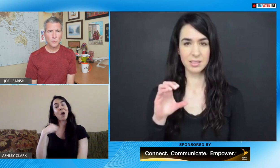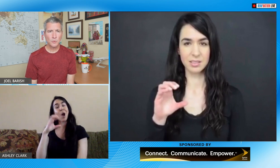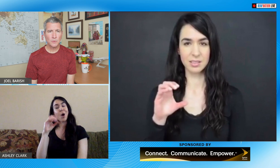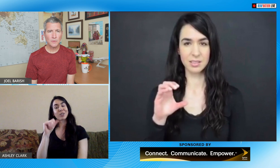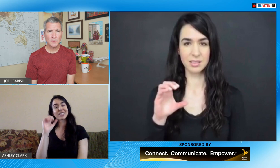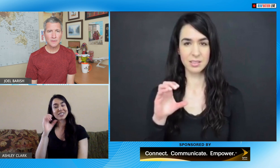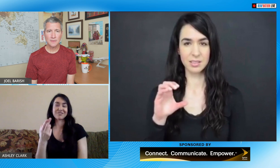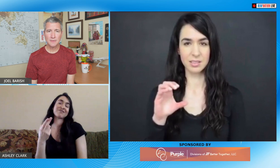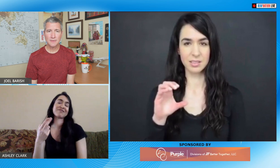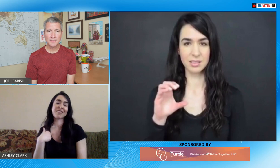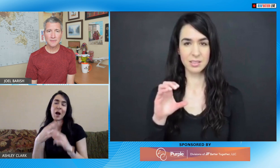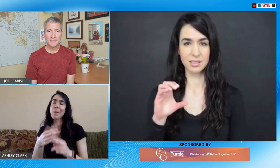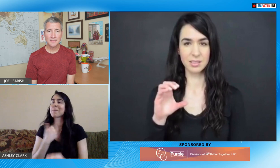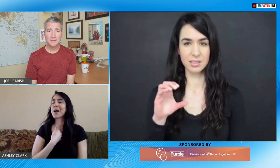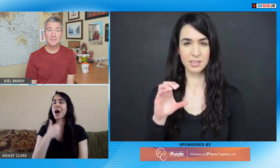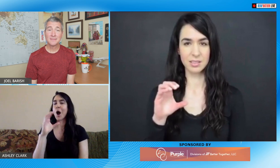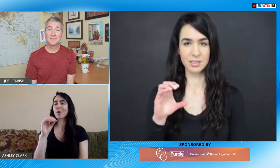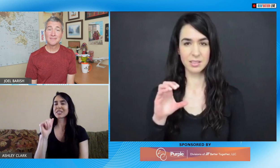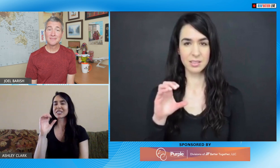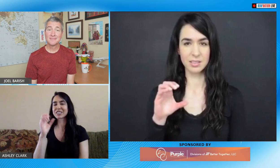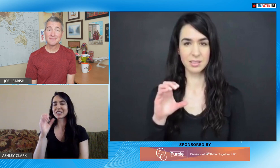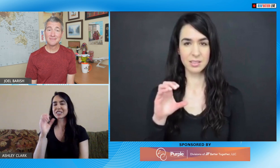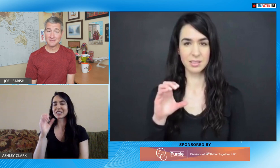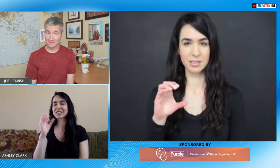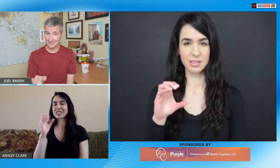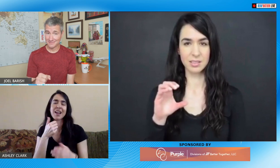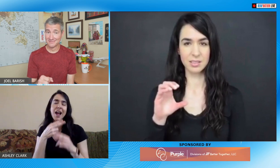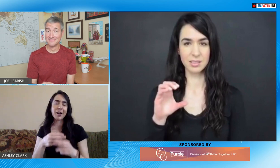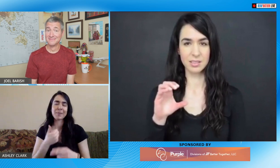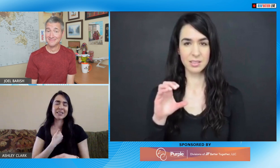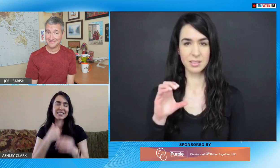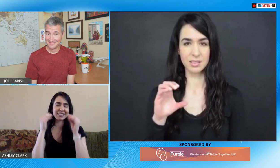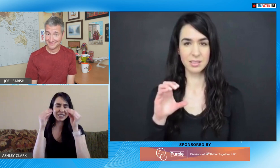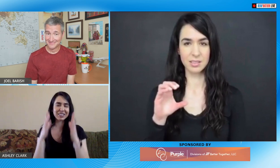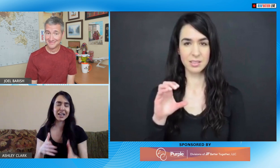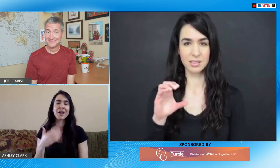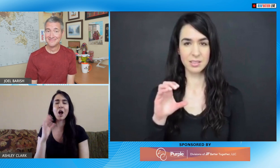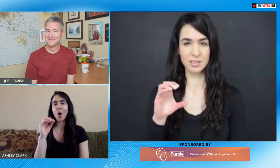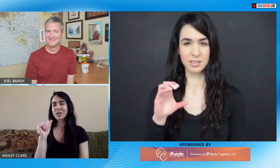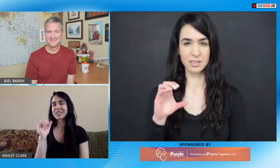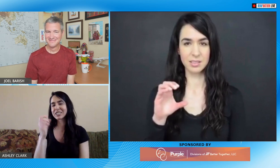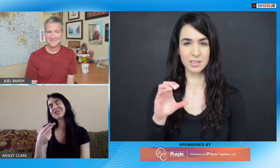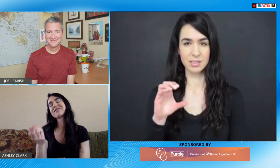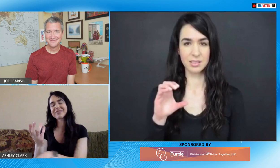I ever did was on fingerspelling and I am a coach I am the I'm a teacher